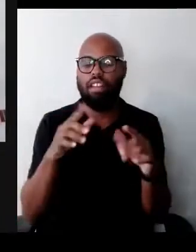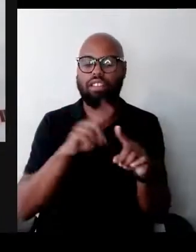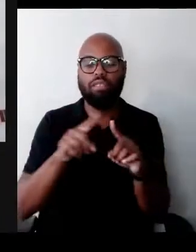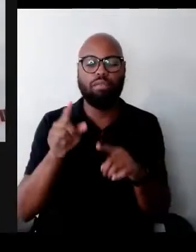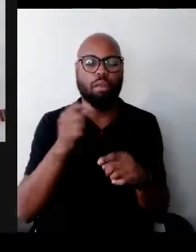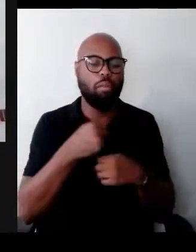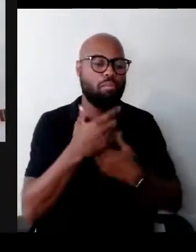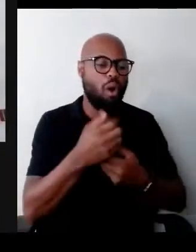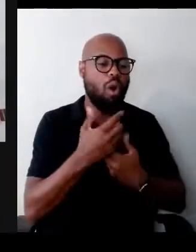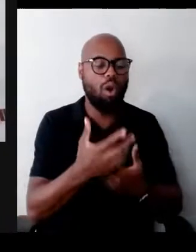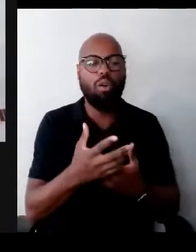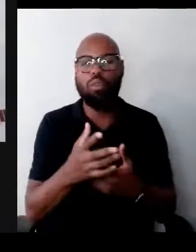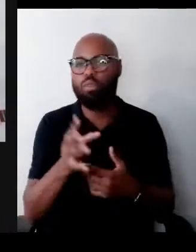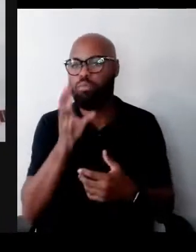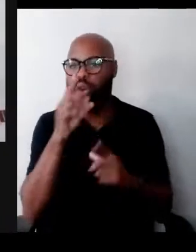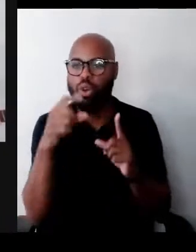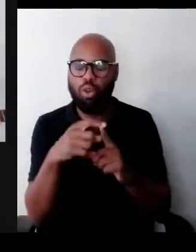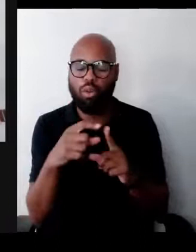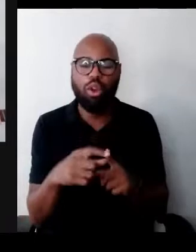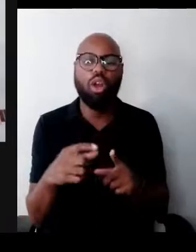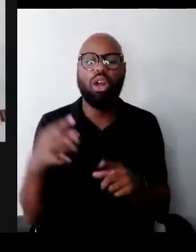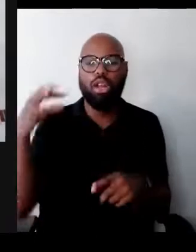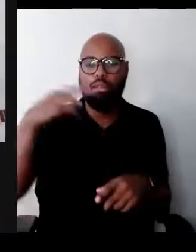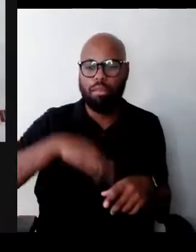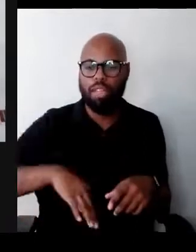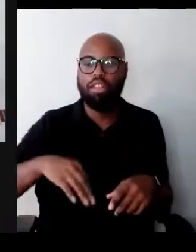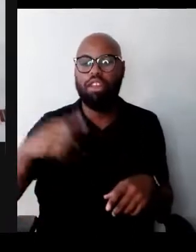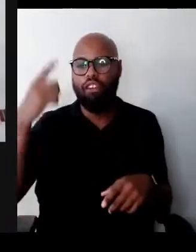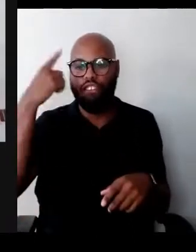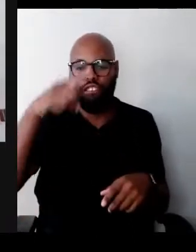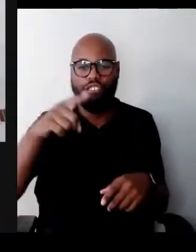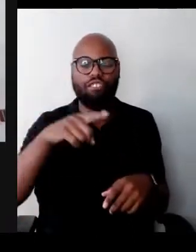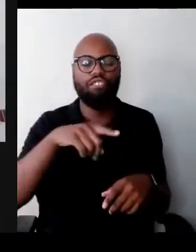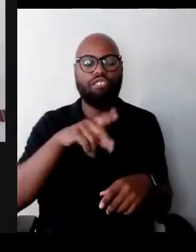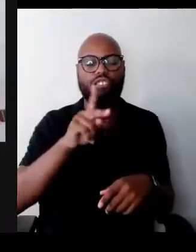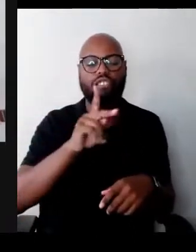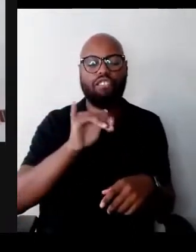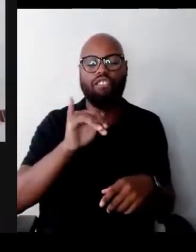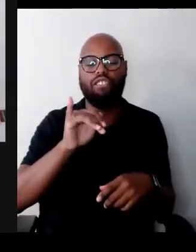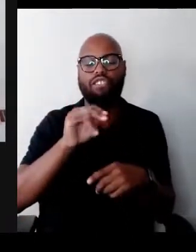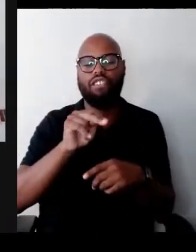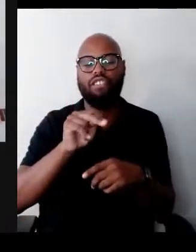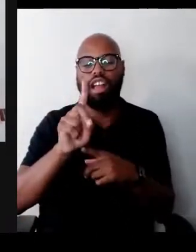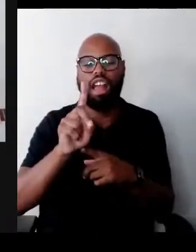benefit compilation for KIND, Kids In Need of Defense which is a probono legal defense fund